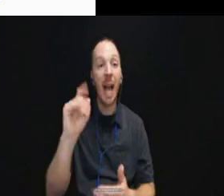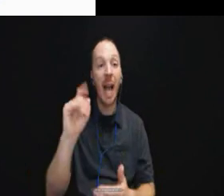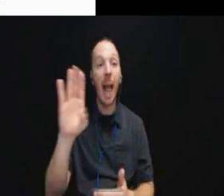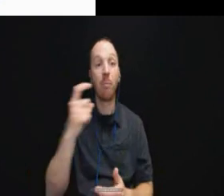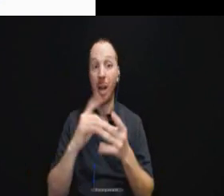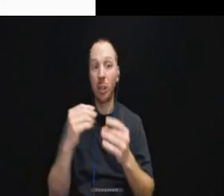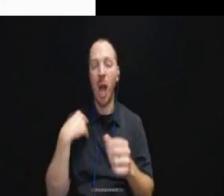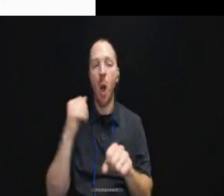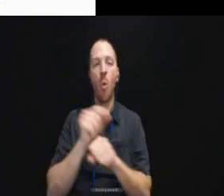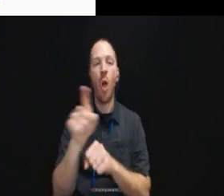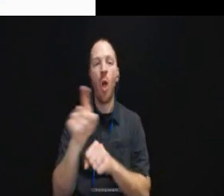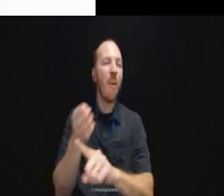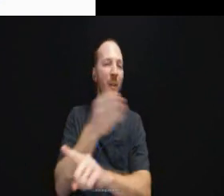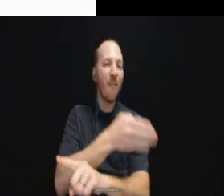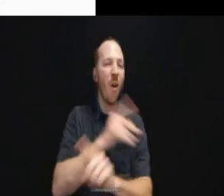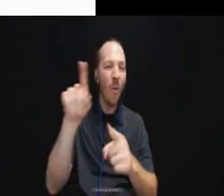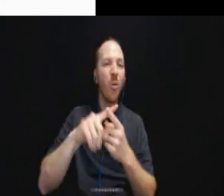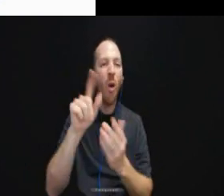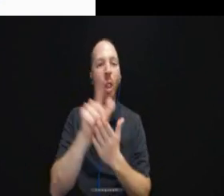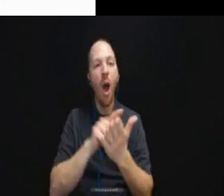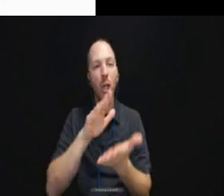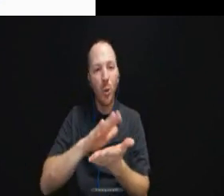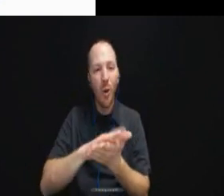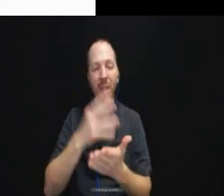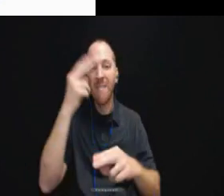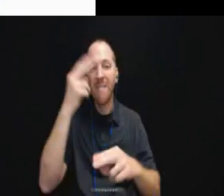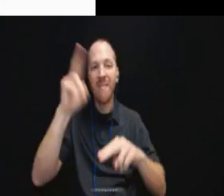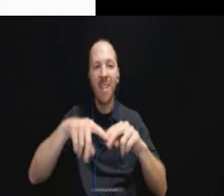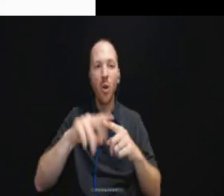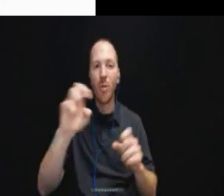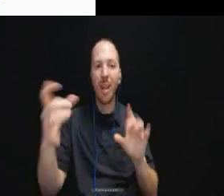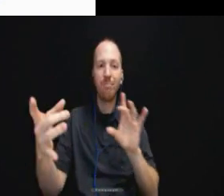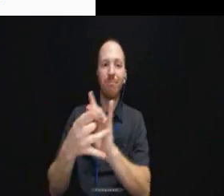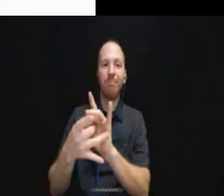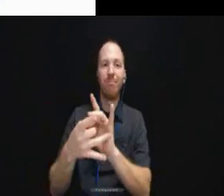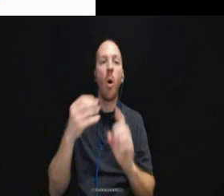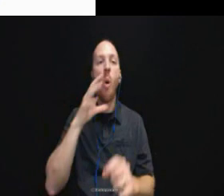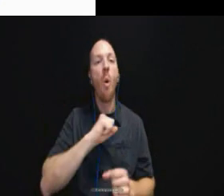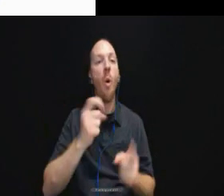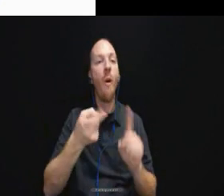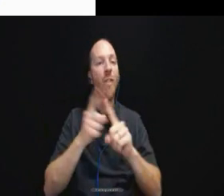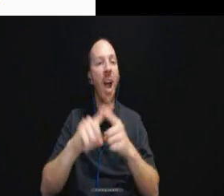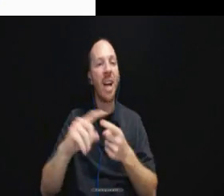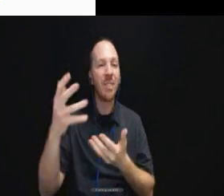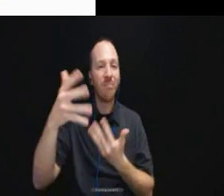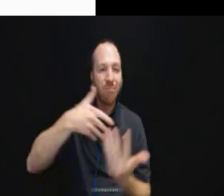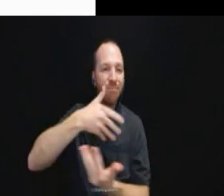It is fun to reconnect with some of my old friends and glad we have the opportunity today